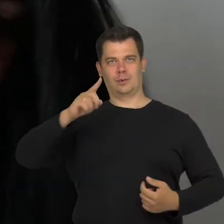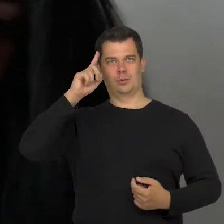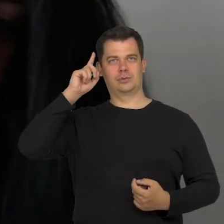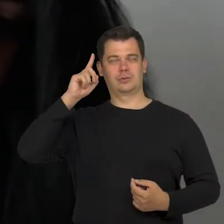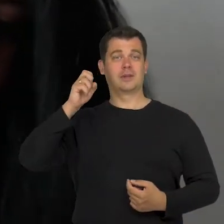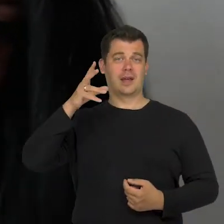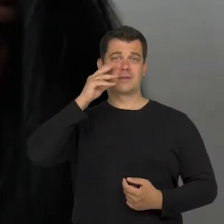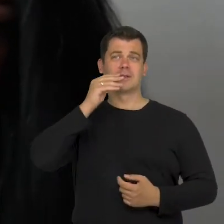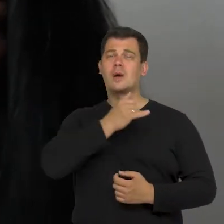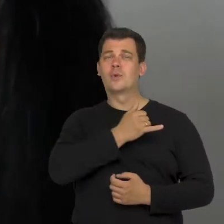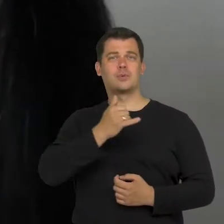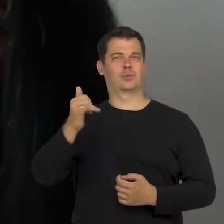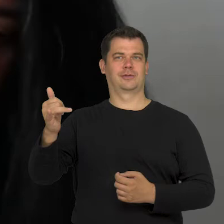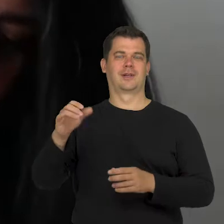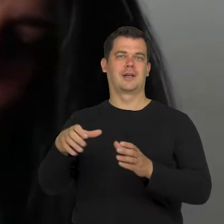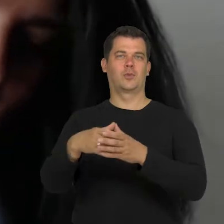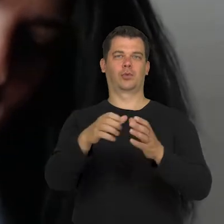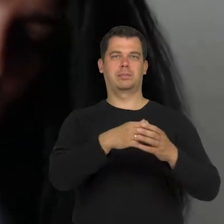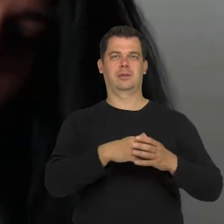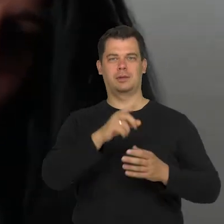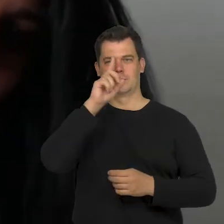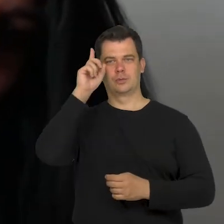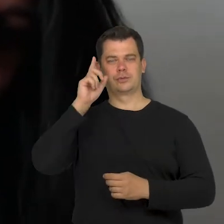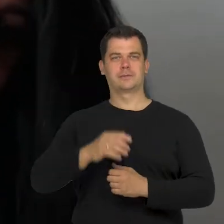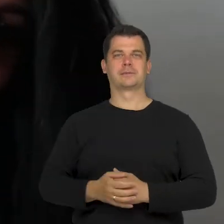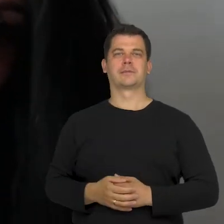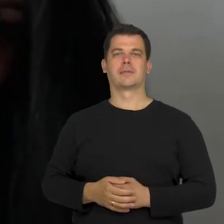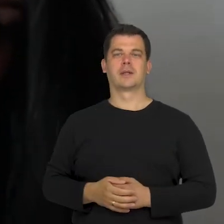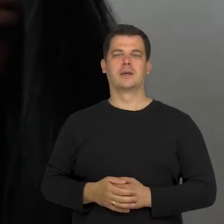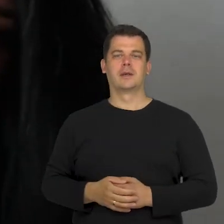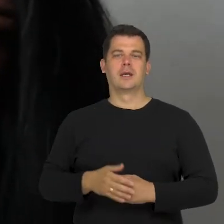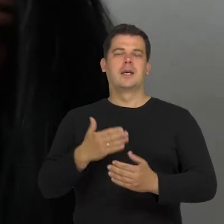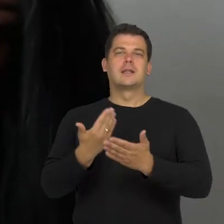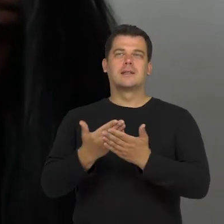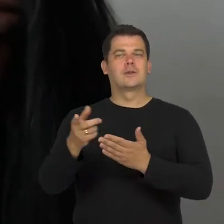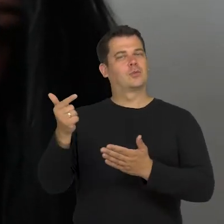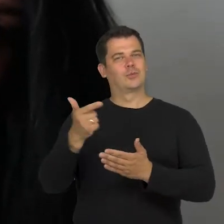that allows it to contain many different images. So working with that narration